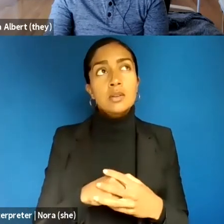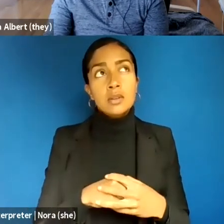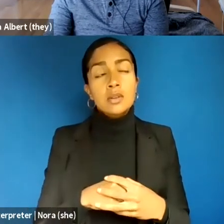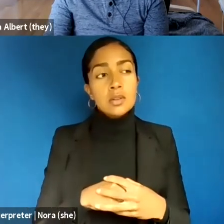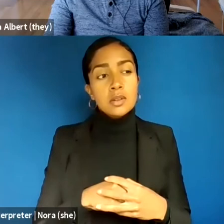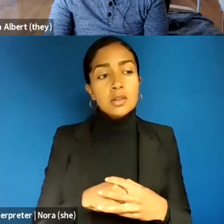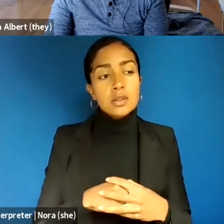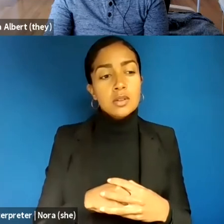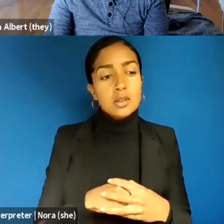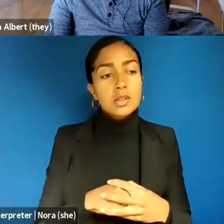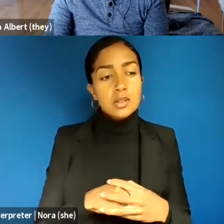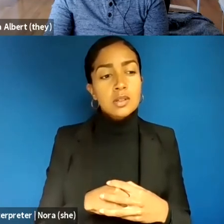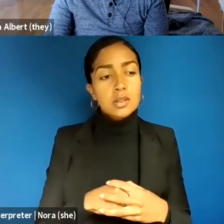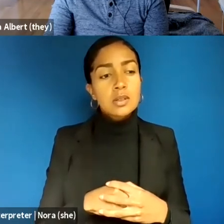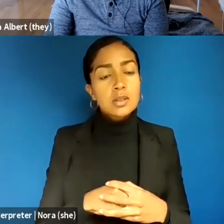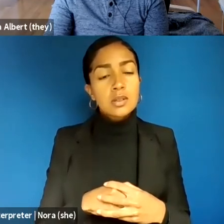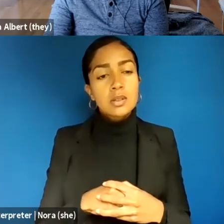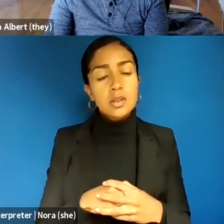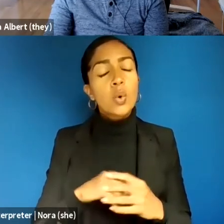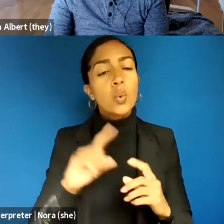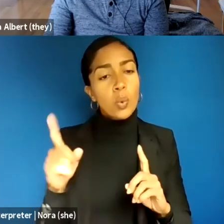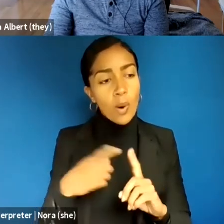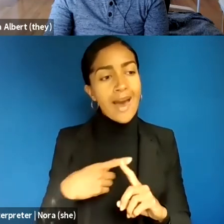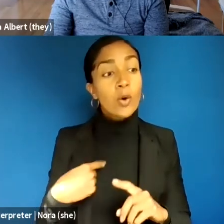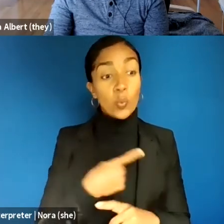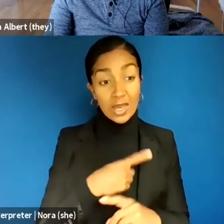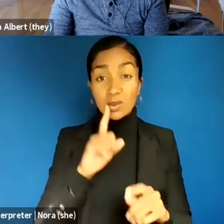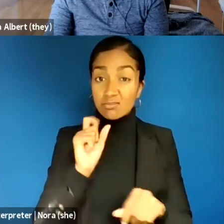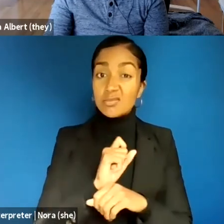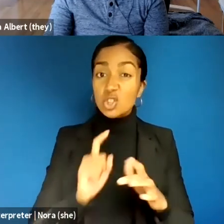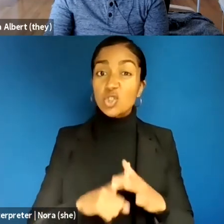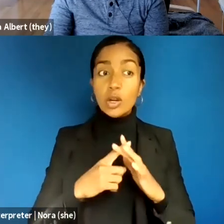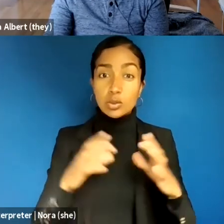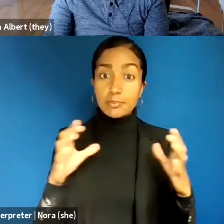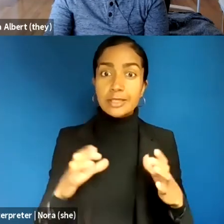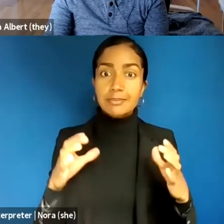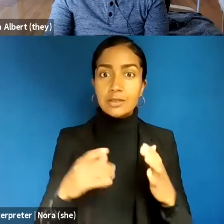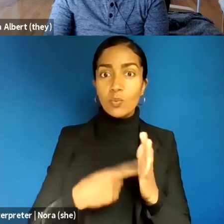Korica Simon: I think kind of like what we've already talked about a little bit, when we were really starting to meet once a week was when all of the protests had started and I feel like -- yeah, I was actually -- so I actually split my summer, maybe I shouldn't say this, but I actually split my summer --